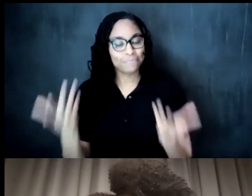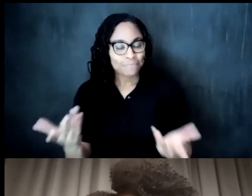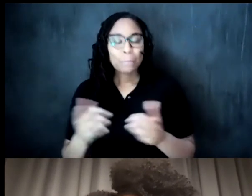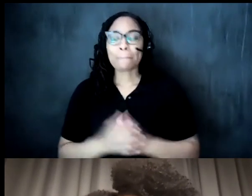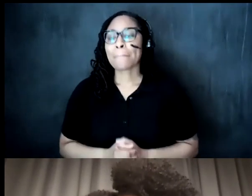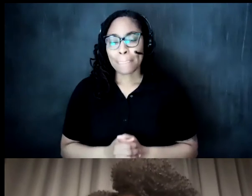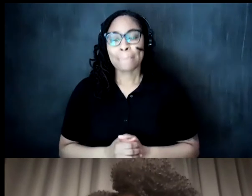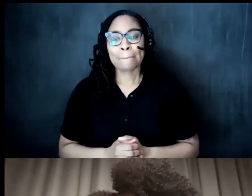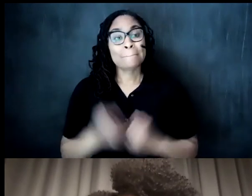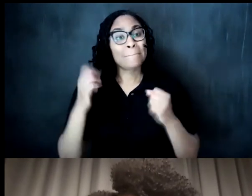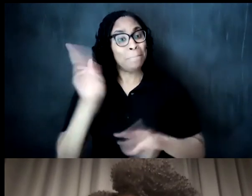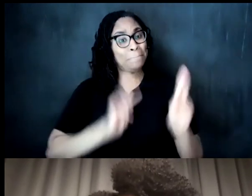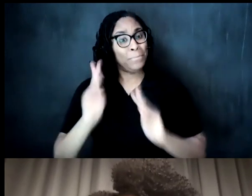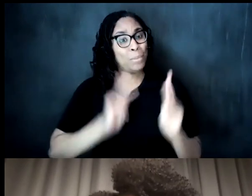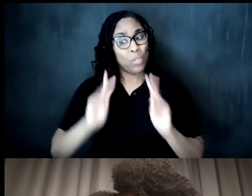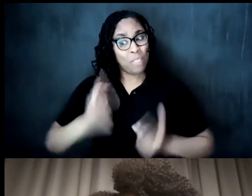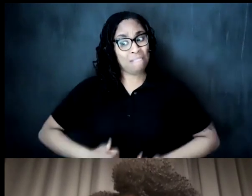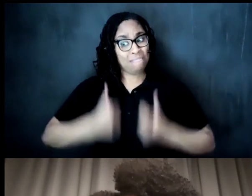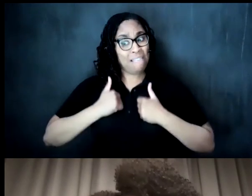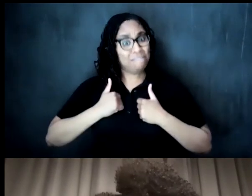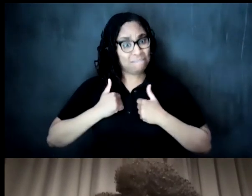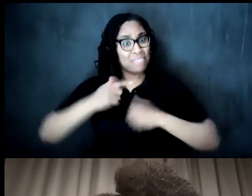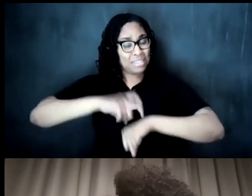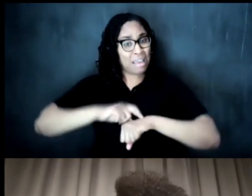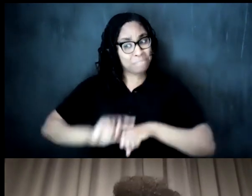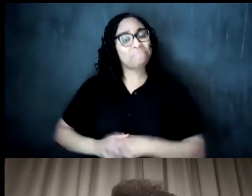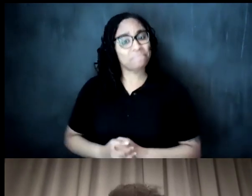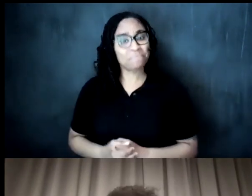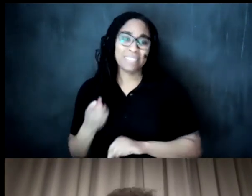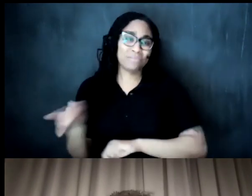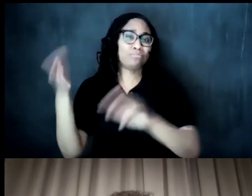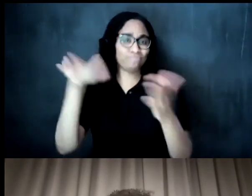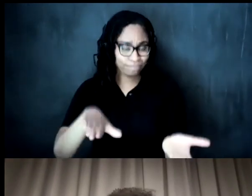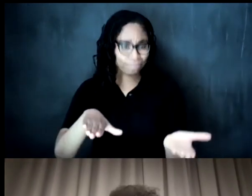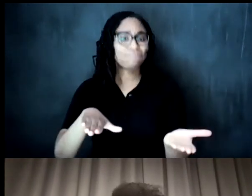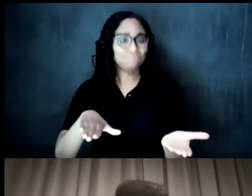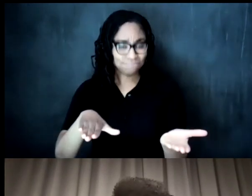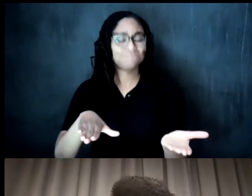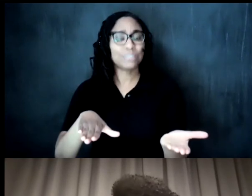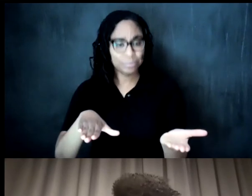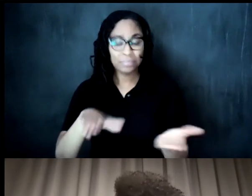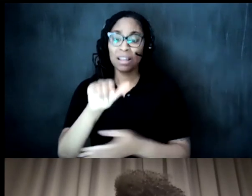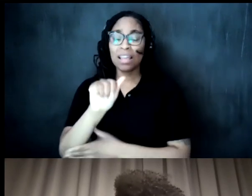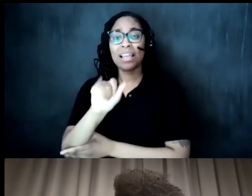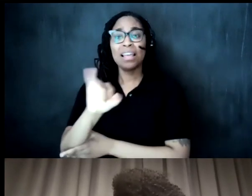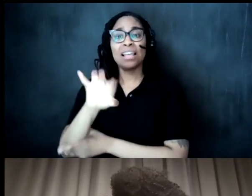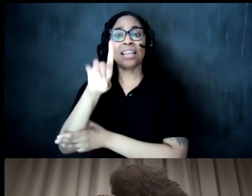the people that lived back in that time many of them have died as a result of age aids but there